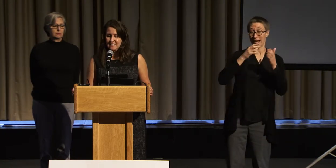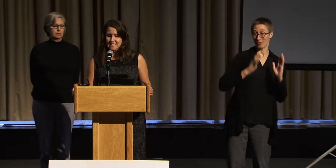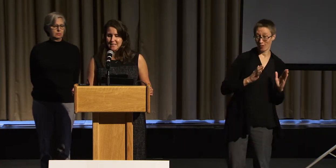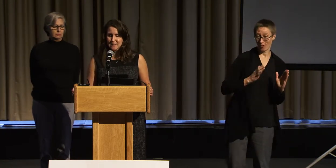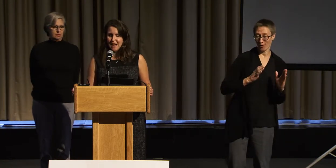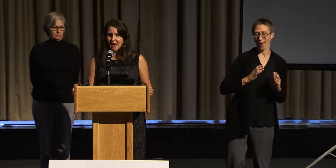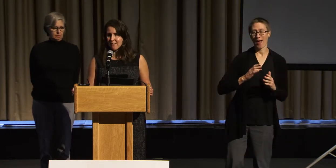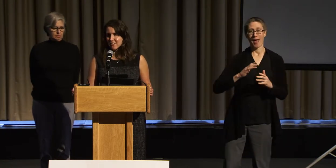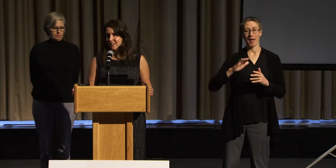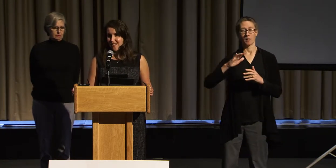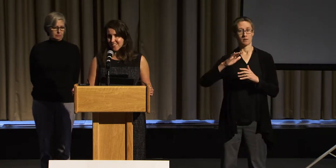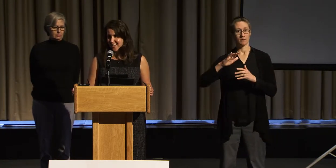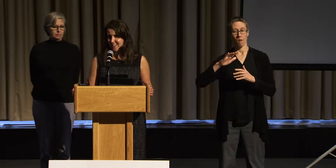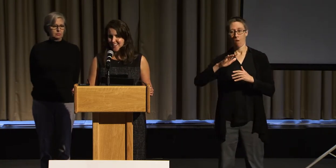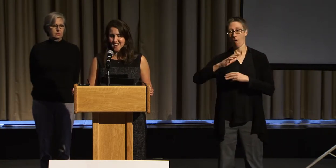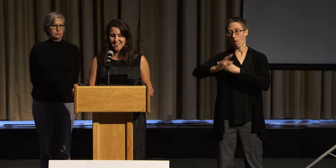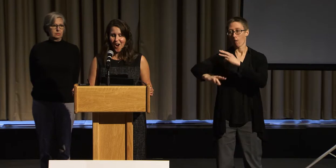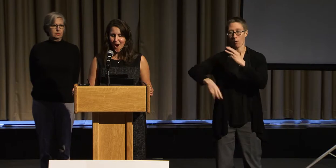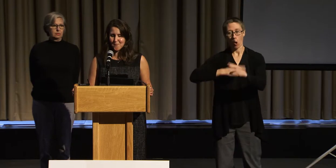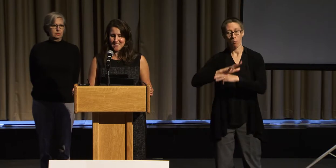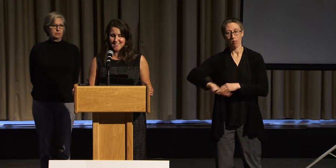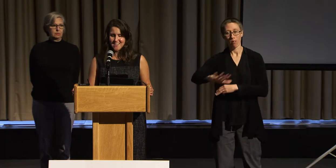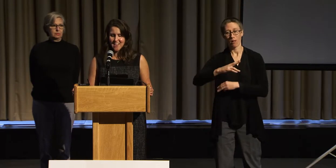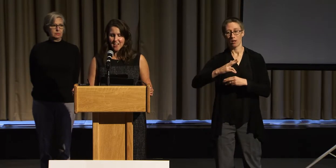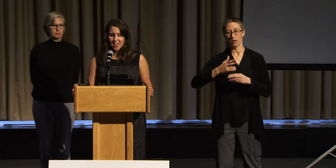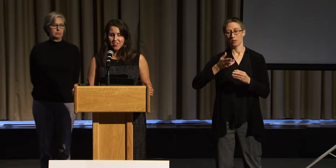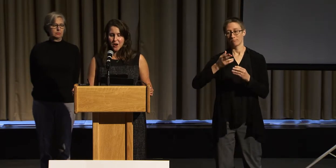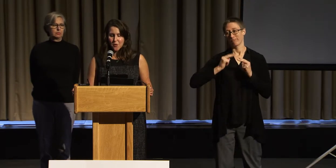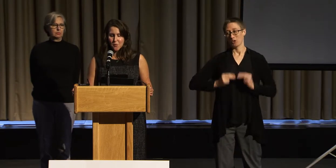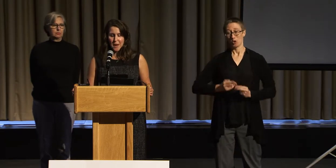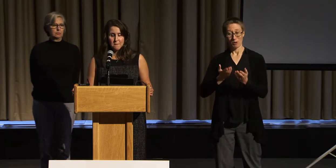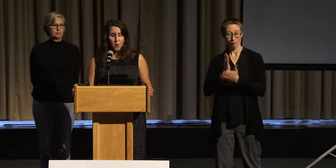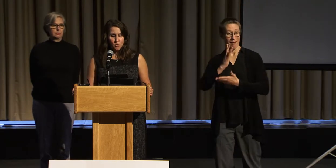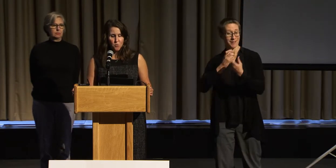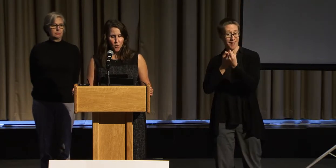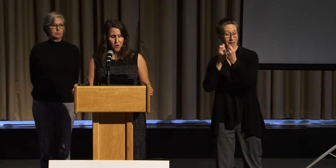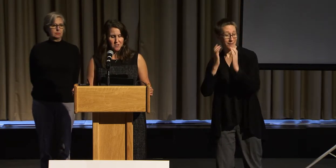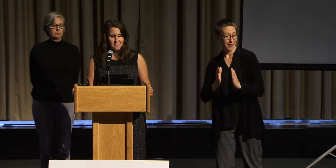seem to have nothing in common, though in both worlds,